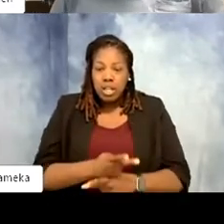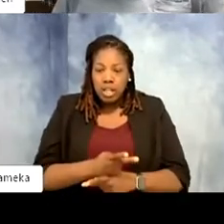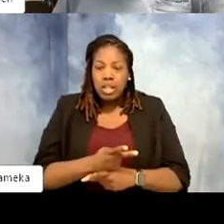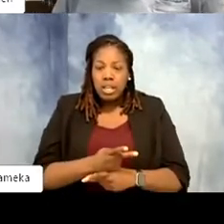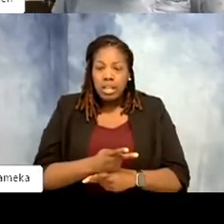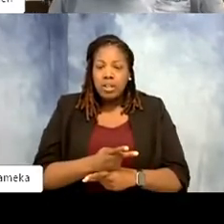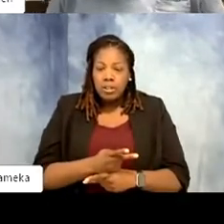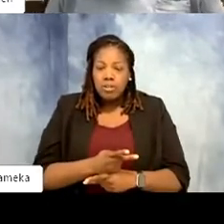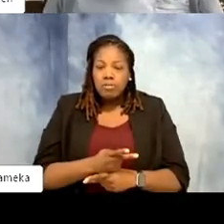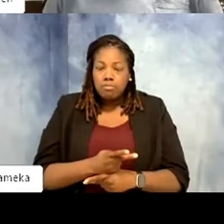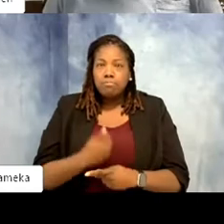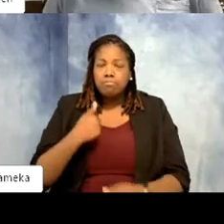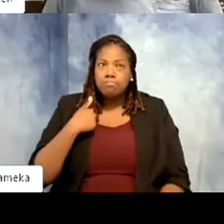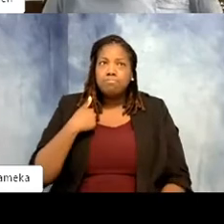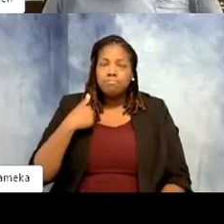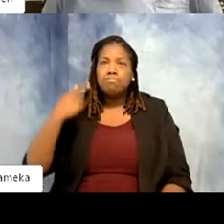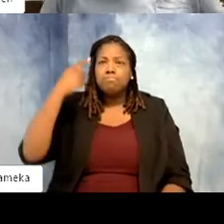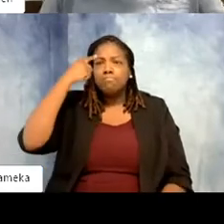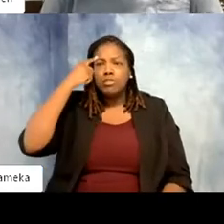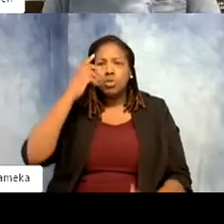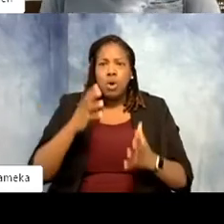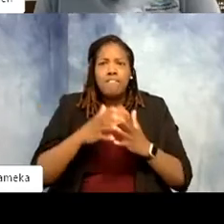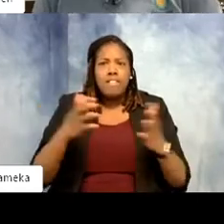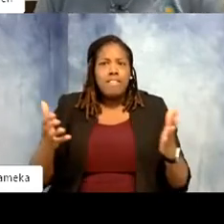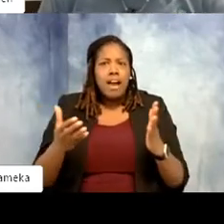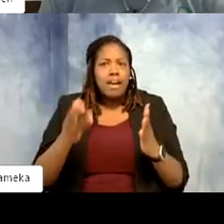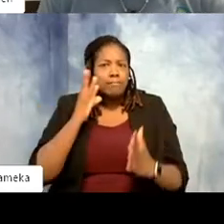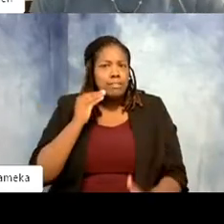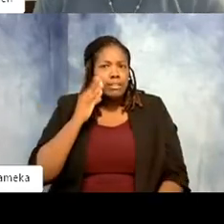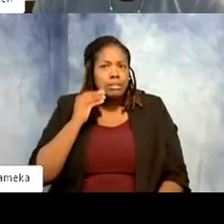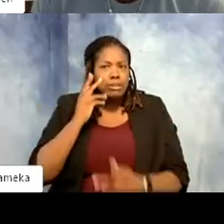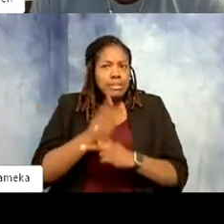gives me the impression that you've have a lot of experience as a Bird House Keeper or Zookeeper. How